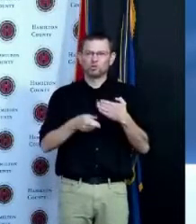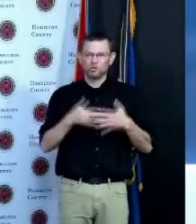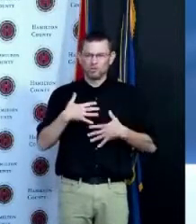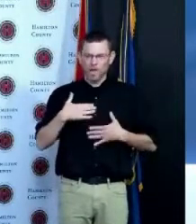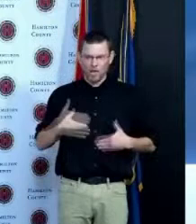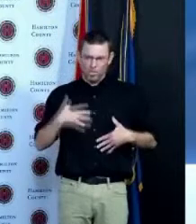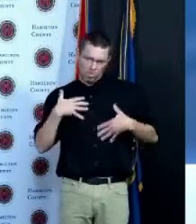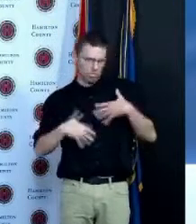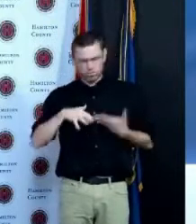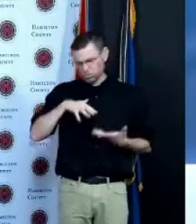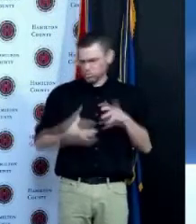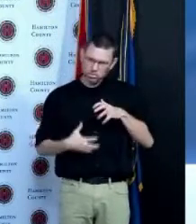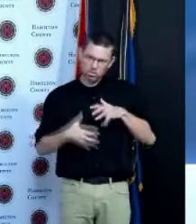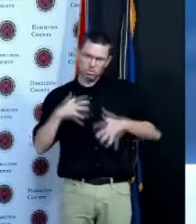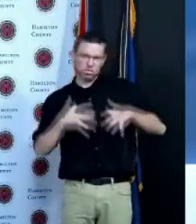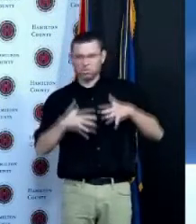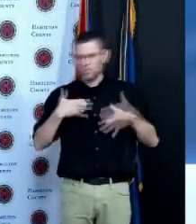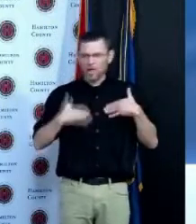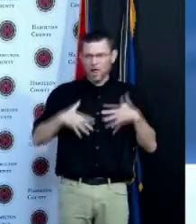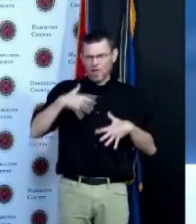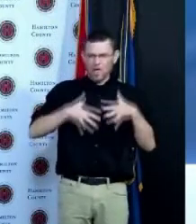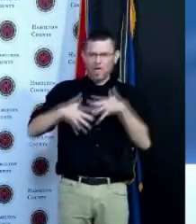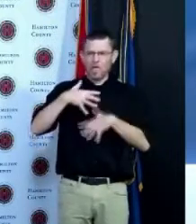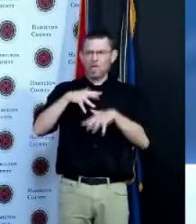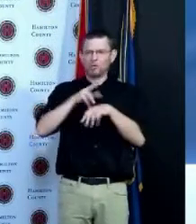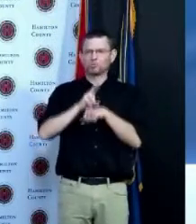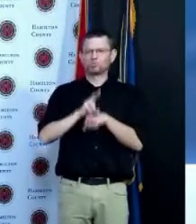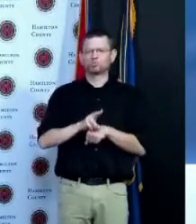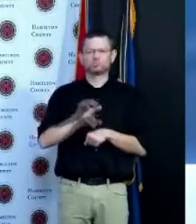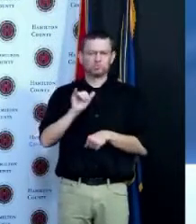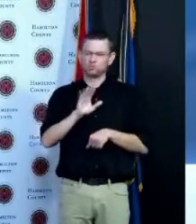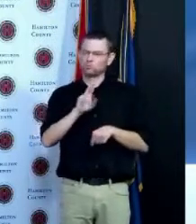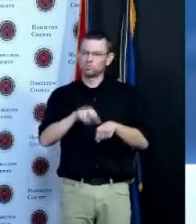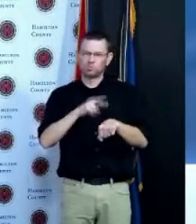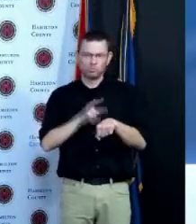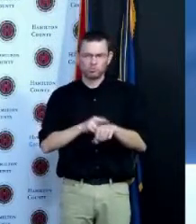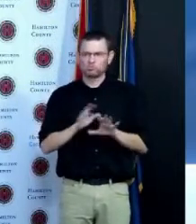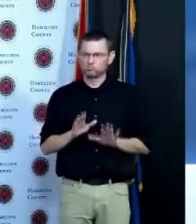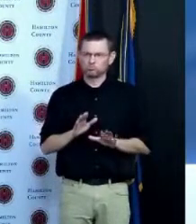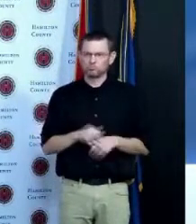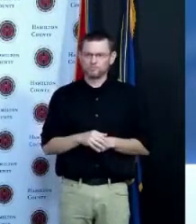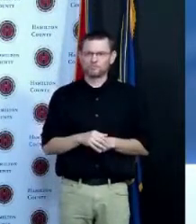and it didn't have any impact at all and I feel free now not to wear a mask in many circumstances